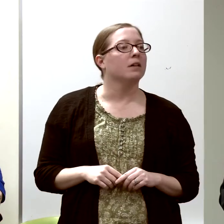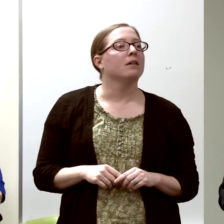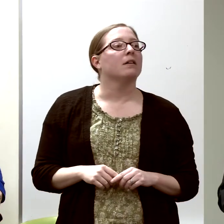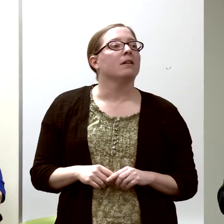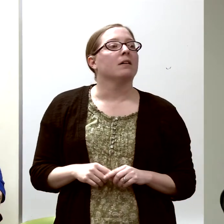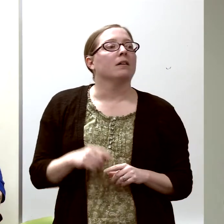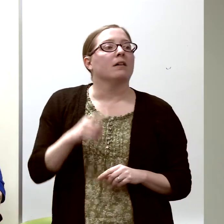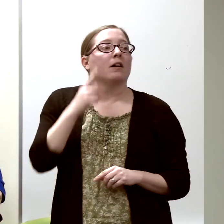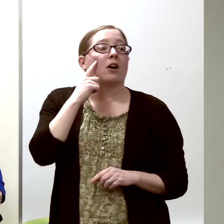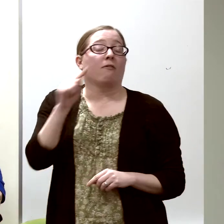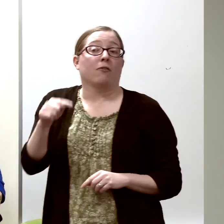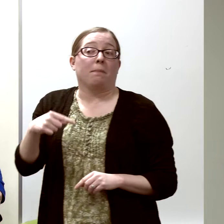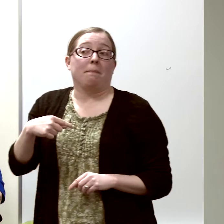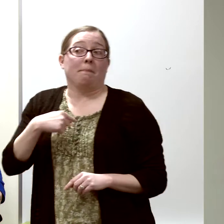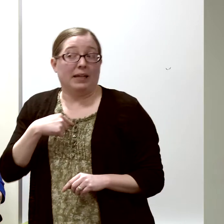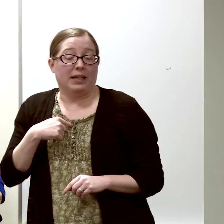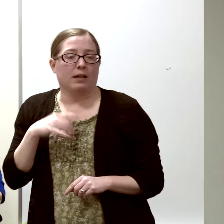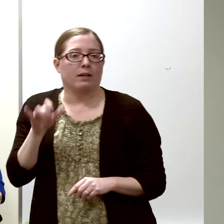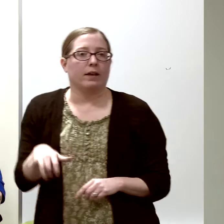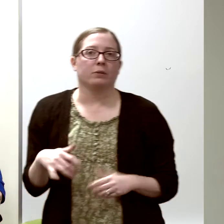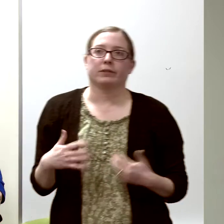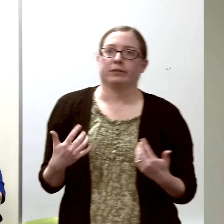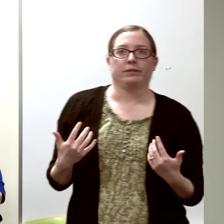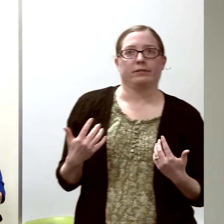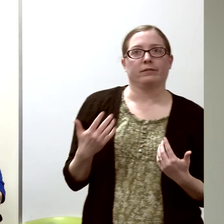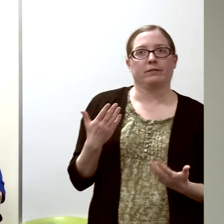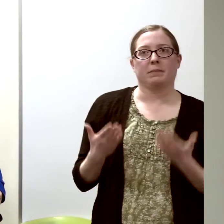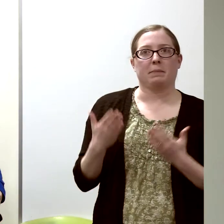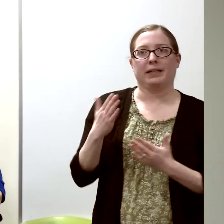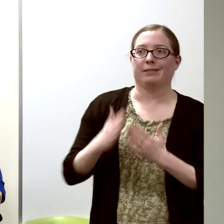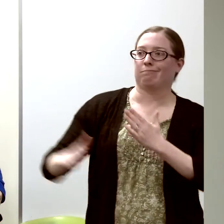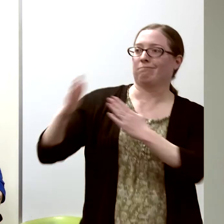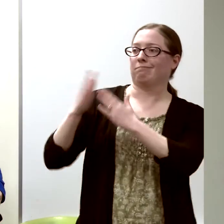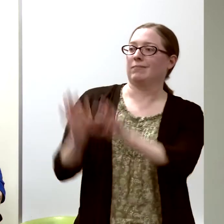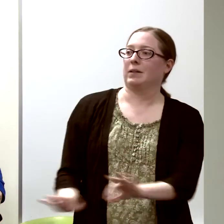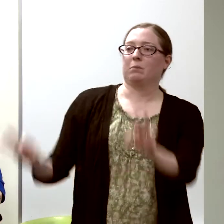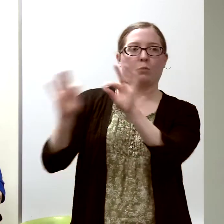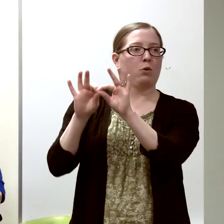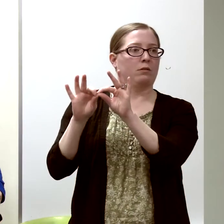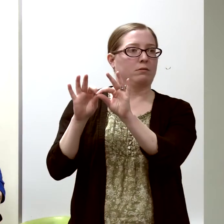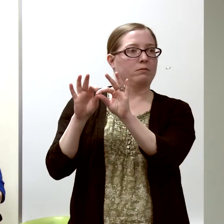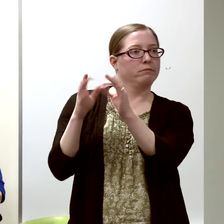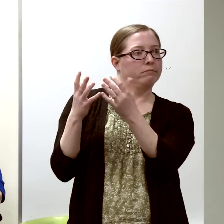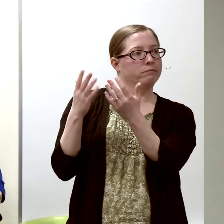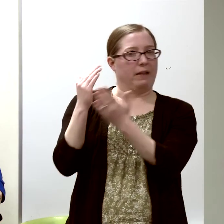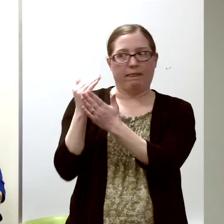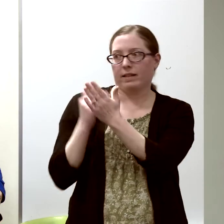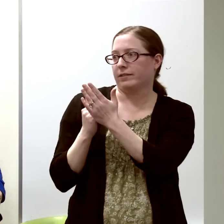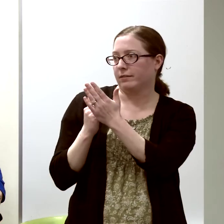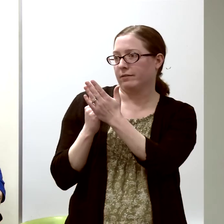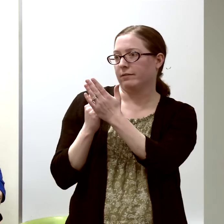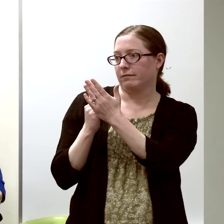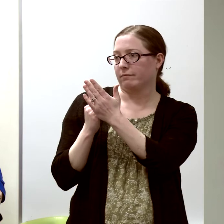and, for me, that was one of the most important lessons of my career,